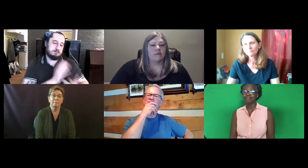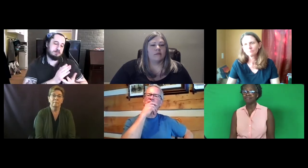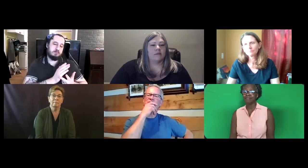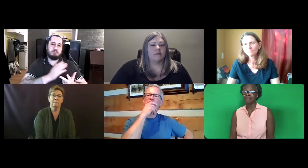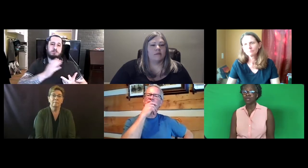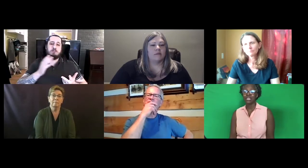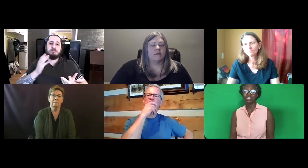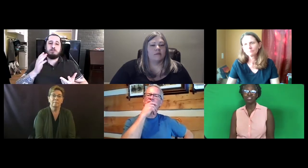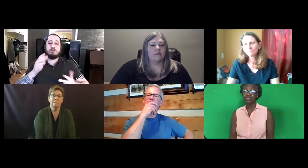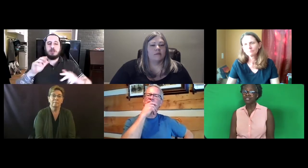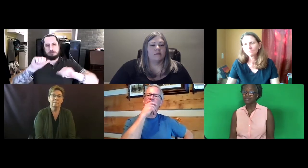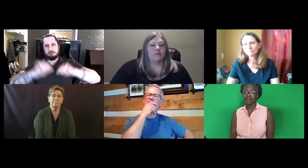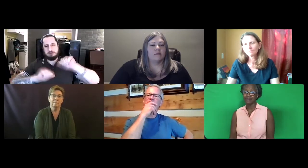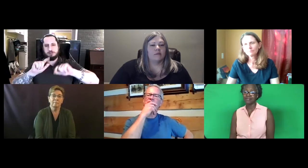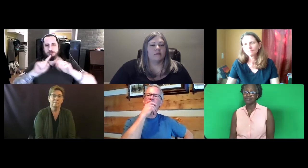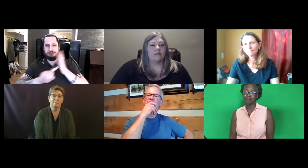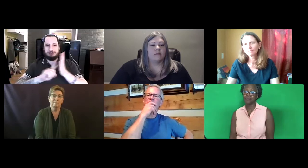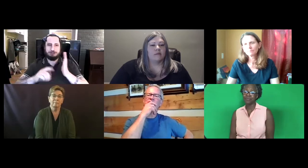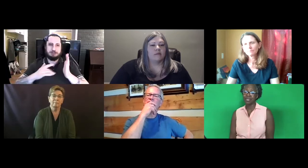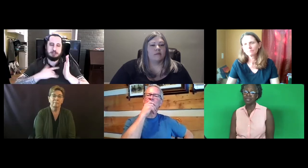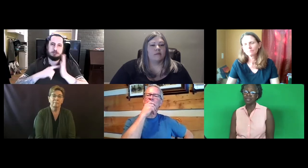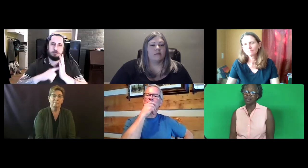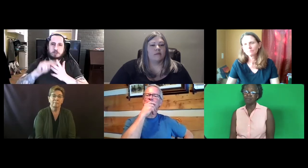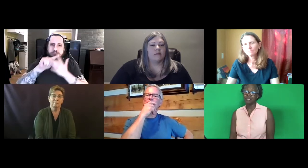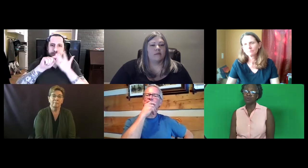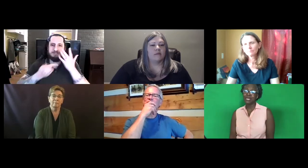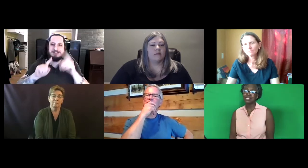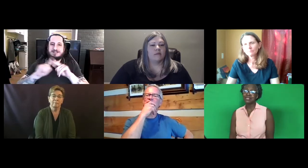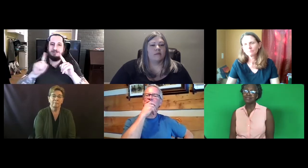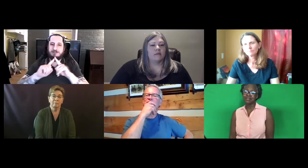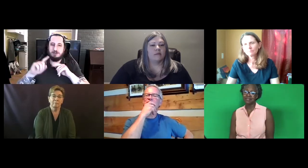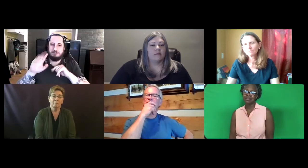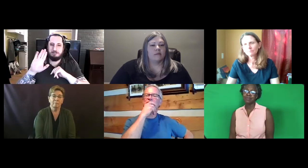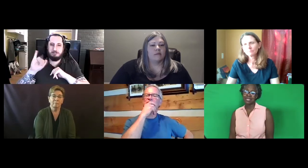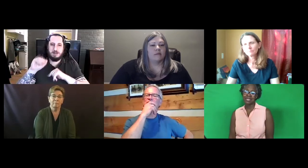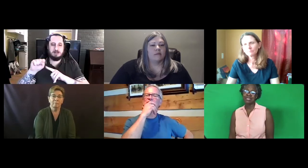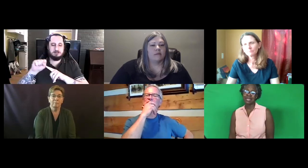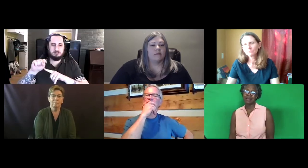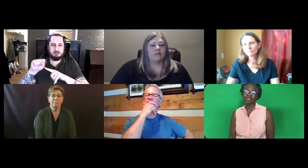We're not sure if it's exactly the same. So that is some of the things that I researched.